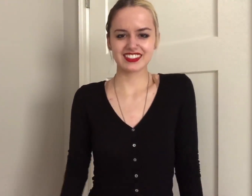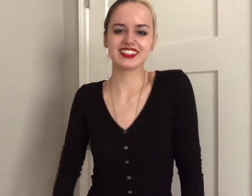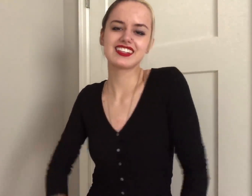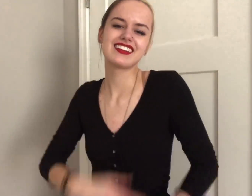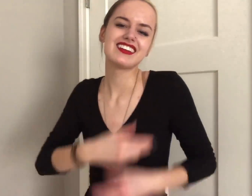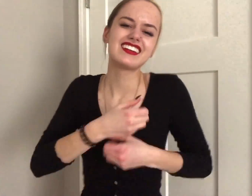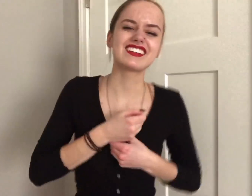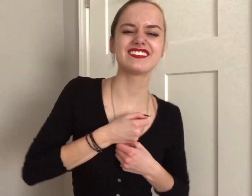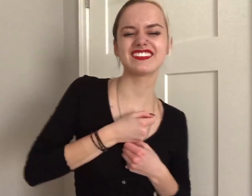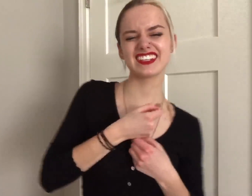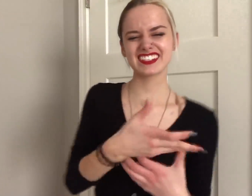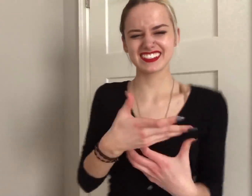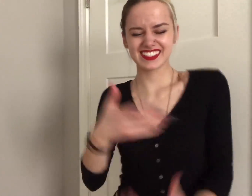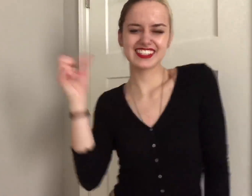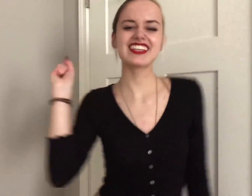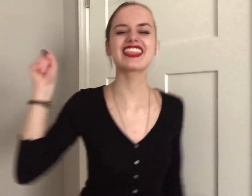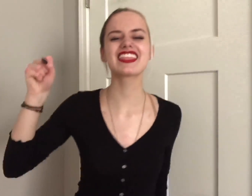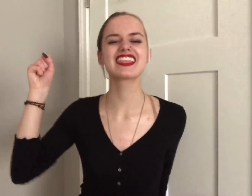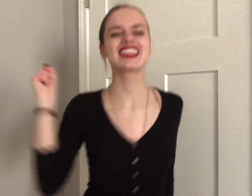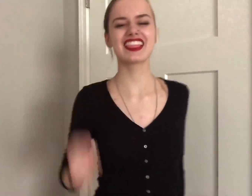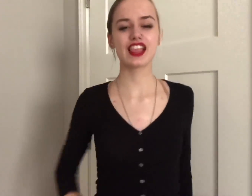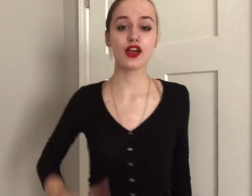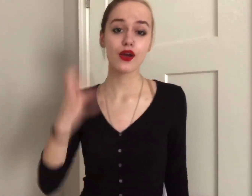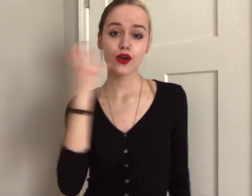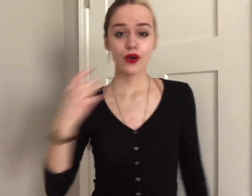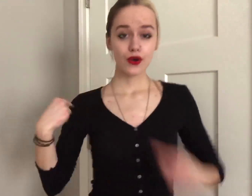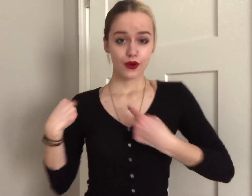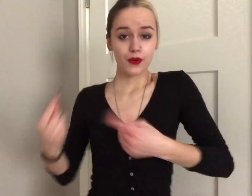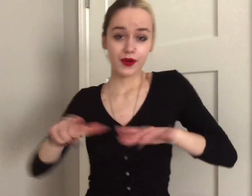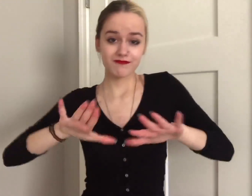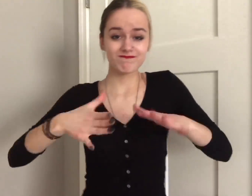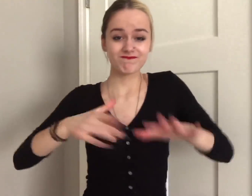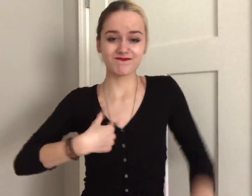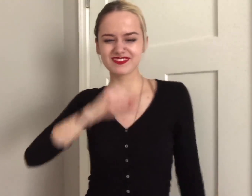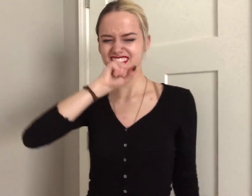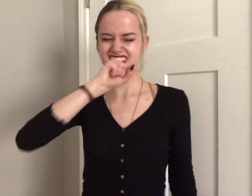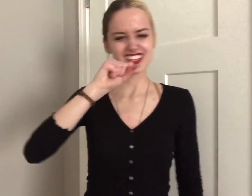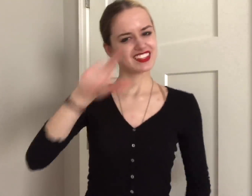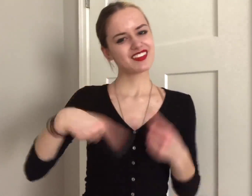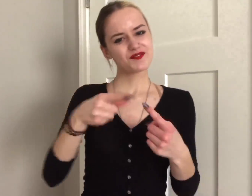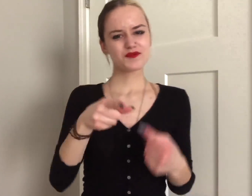confessing yeah oh i've been shaking i love it